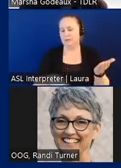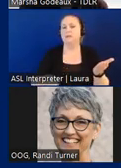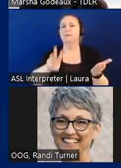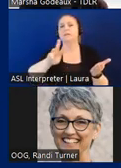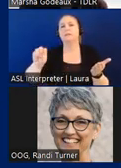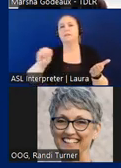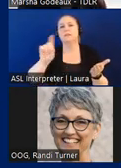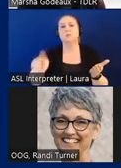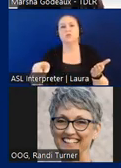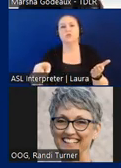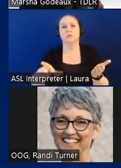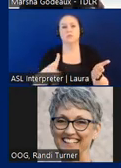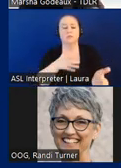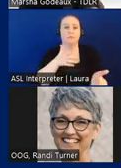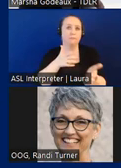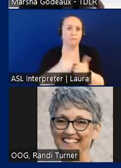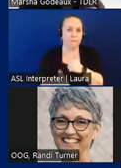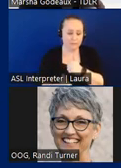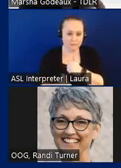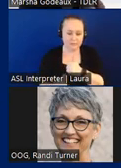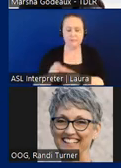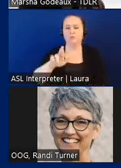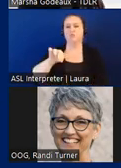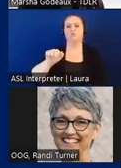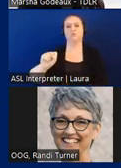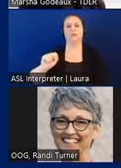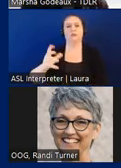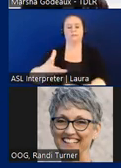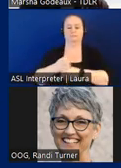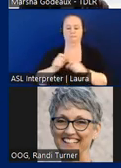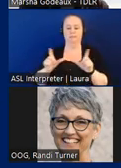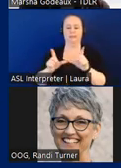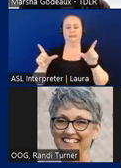once they've passed their test iras receives their license they have an annual renewal an